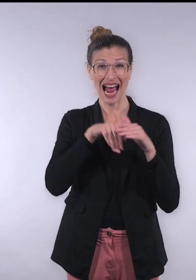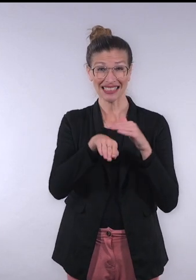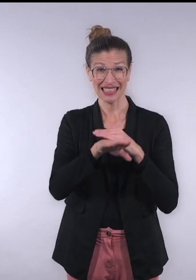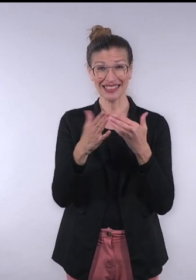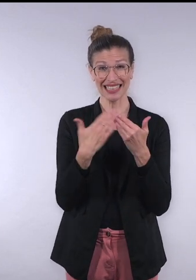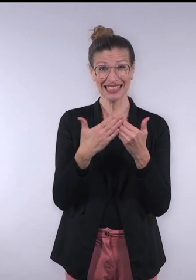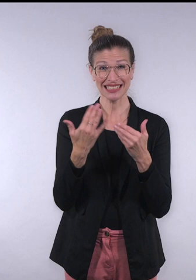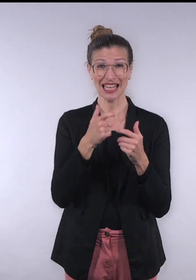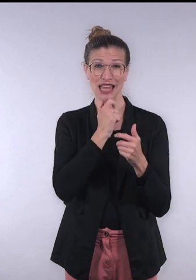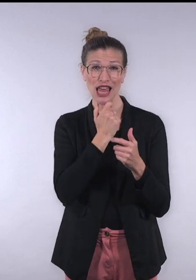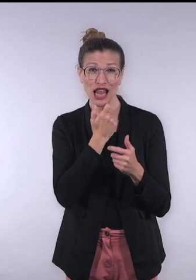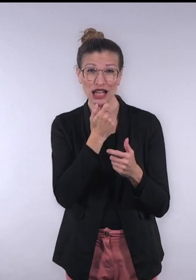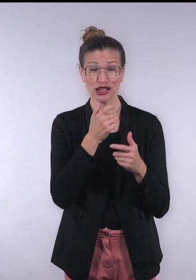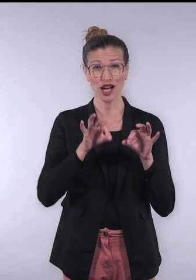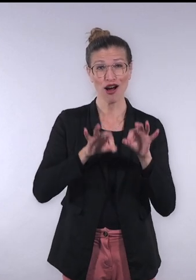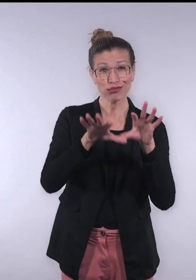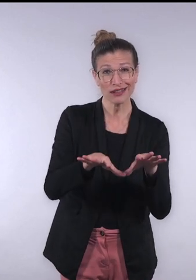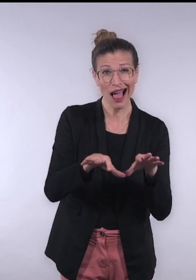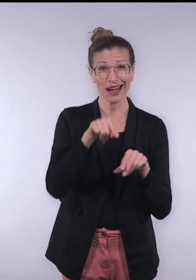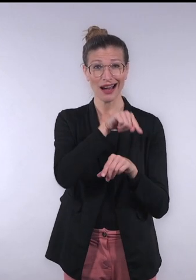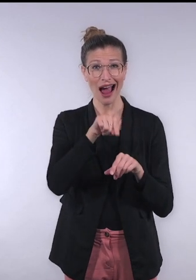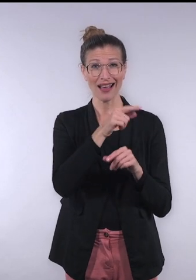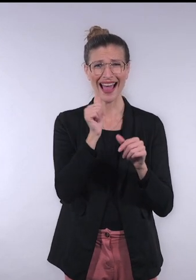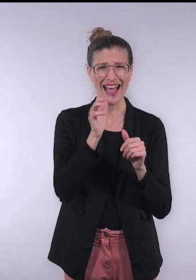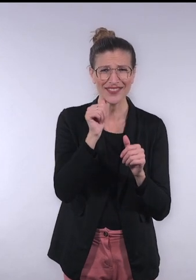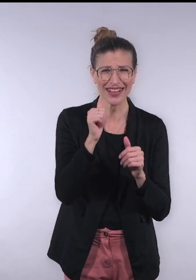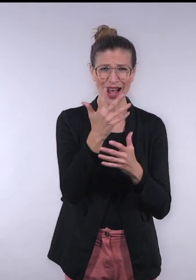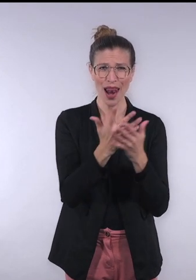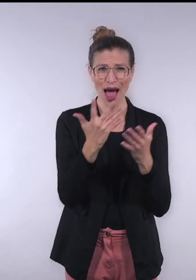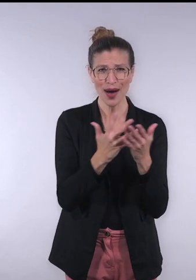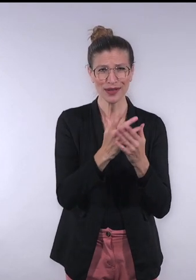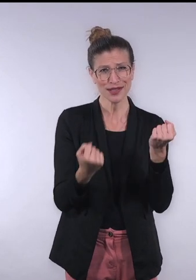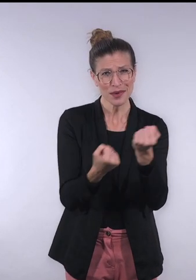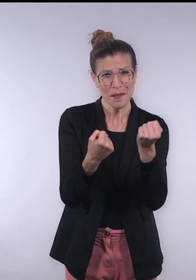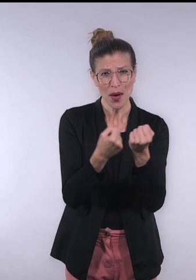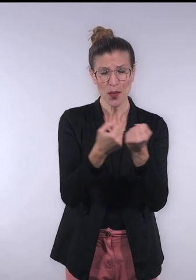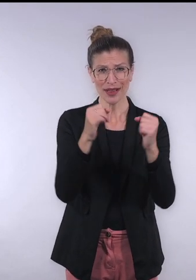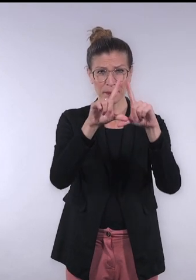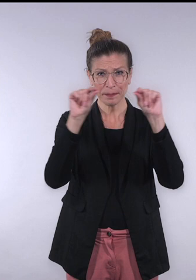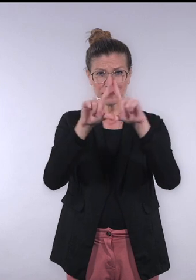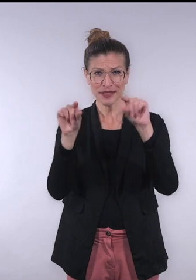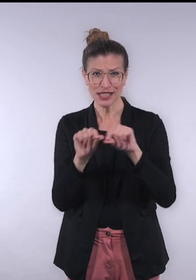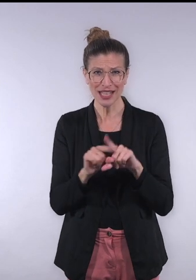Access Easy English from Australia, interprets written content into simple everyday language and supports it with pictures.